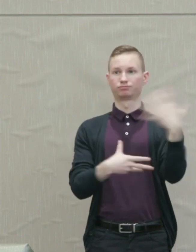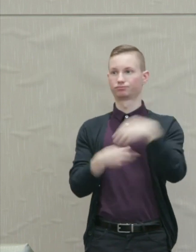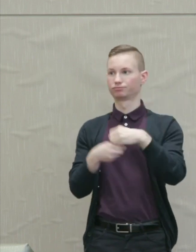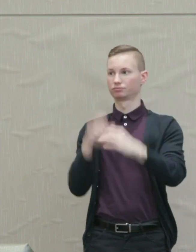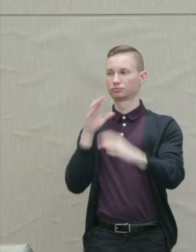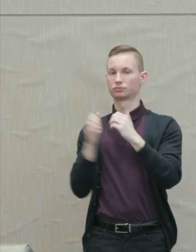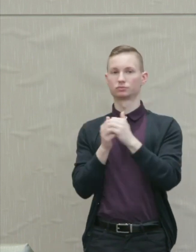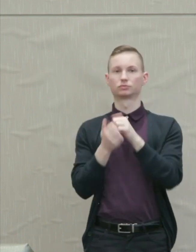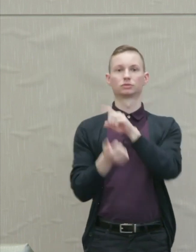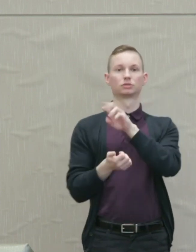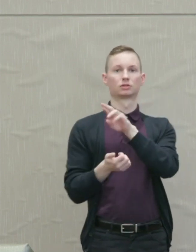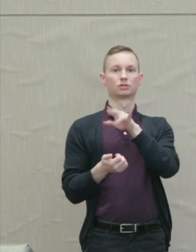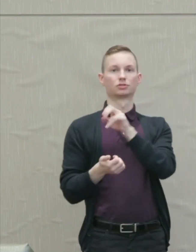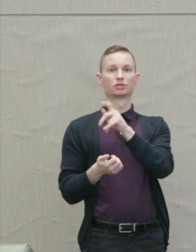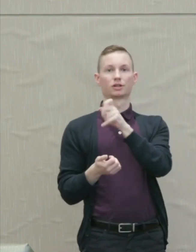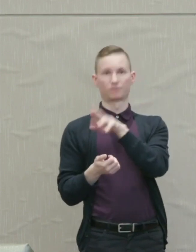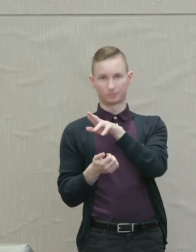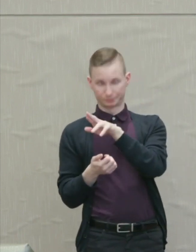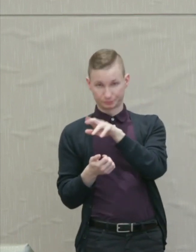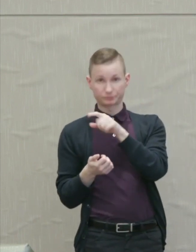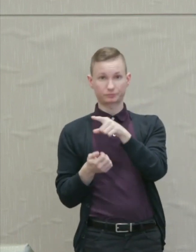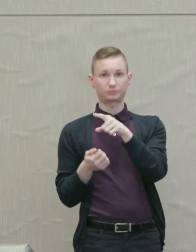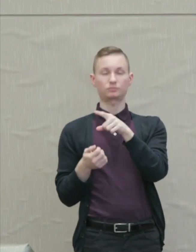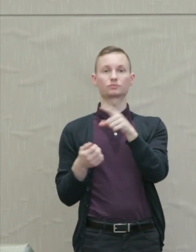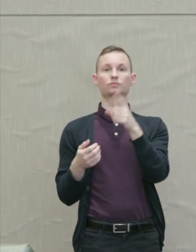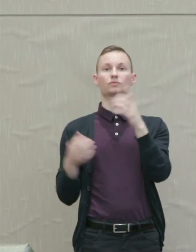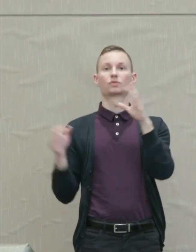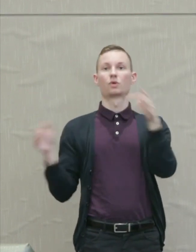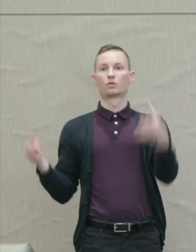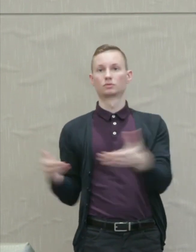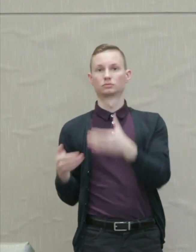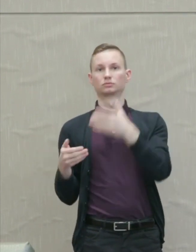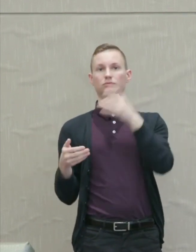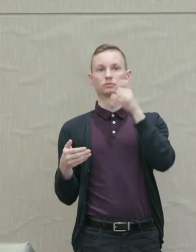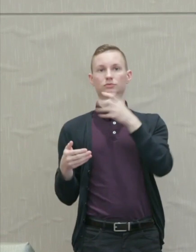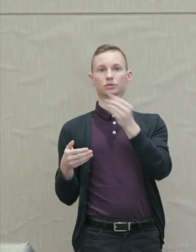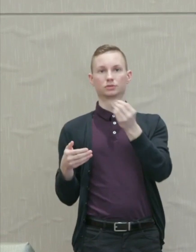with Dr. Jennifer Brier who holds a join appointment in gender and women's studies and history